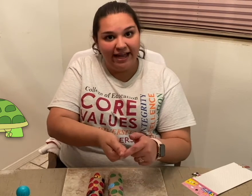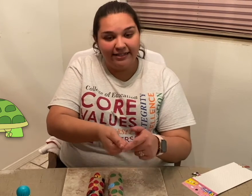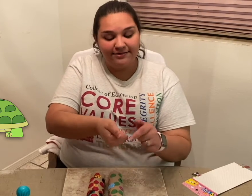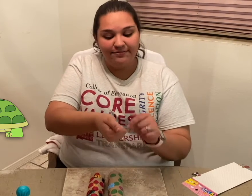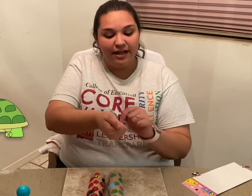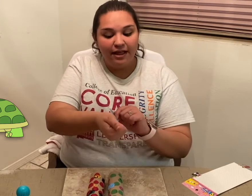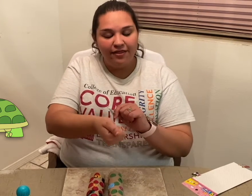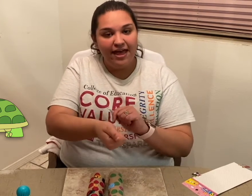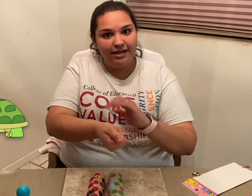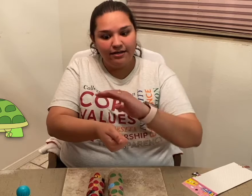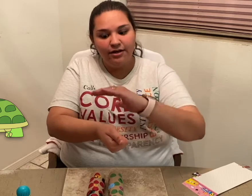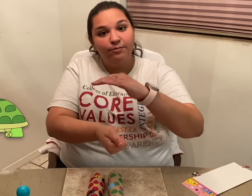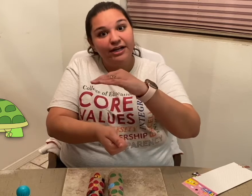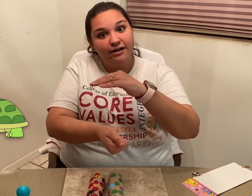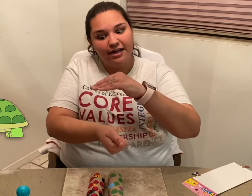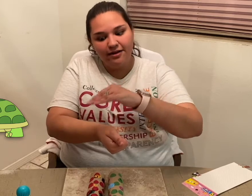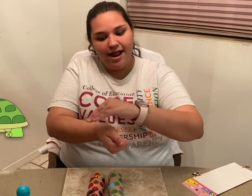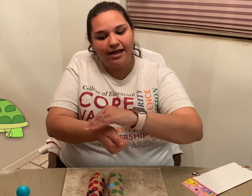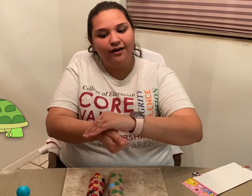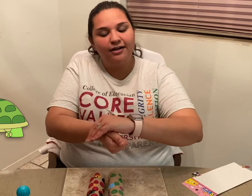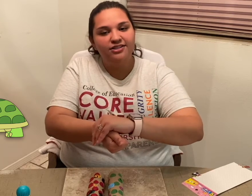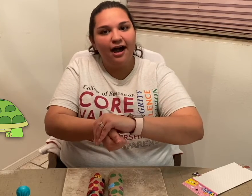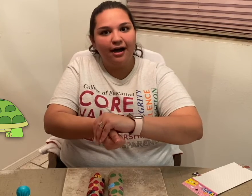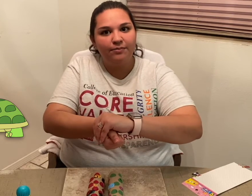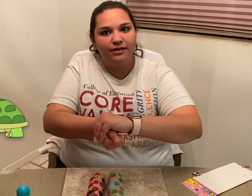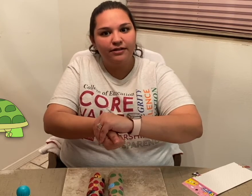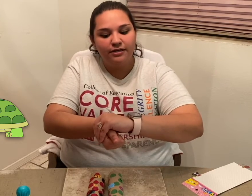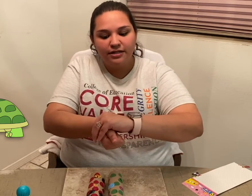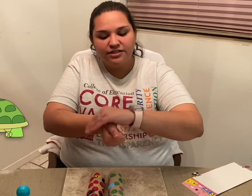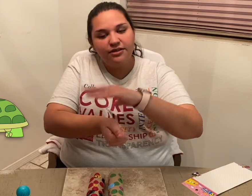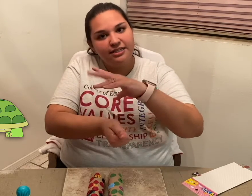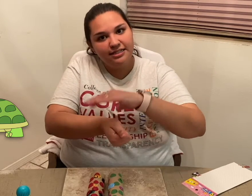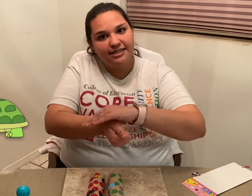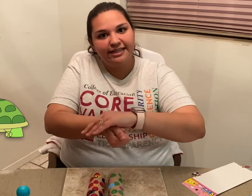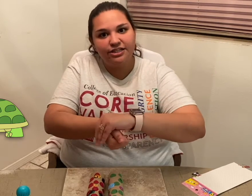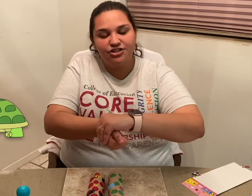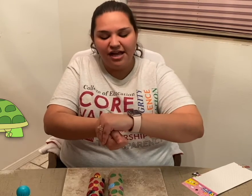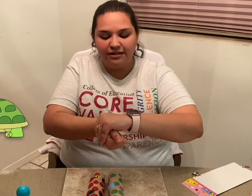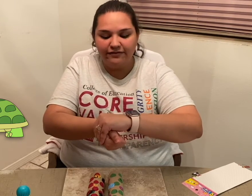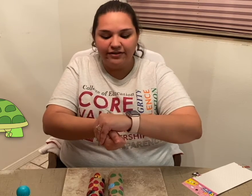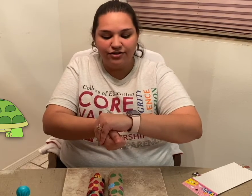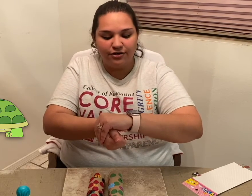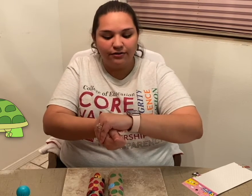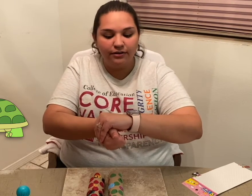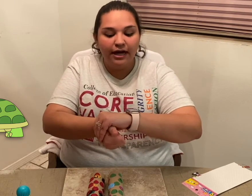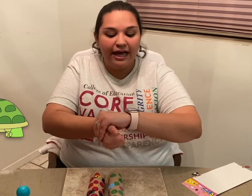Then, put your other hand on top. So, this is like the shell of the turtle, and this